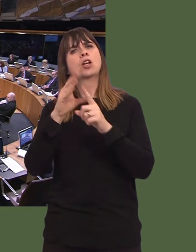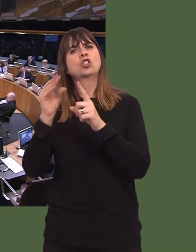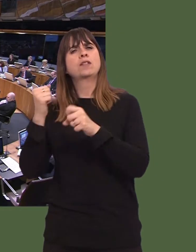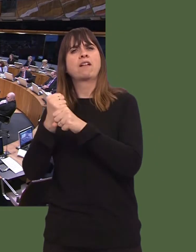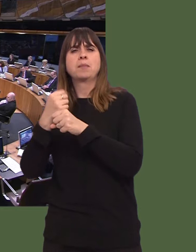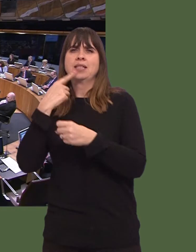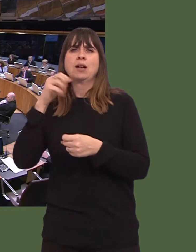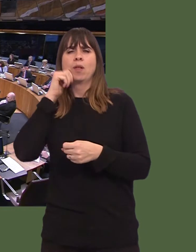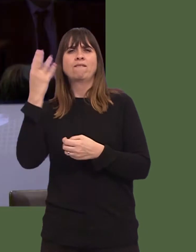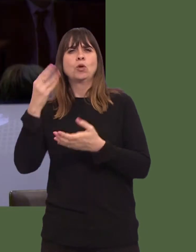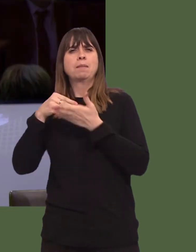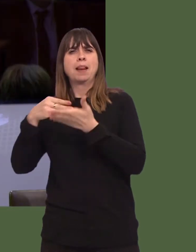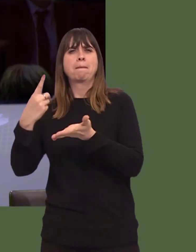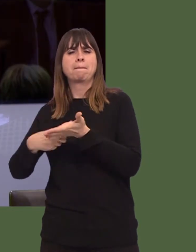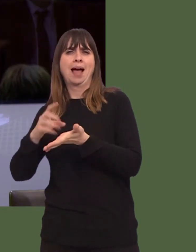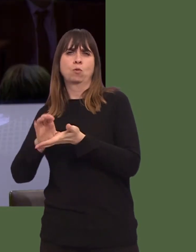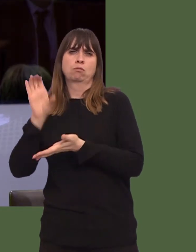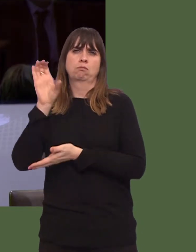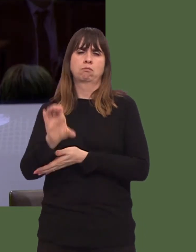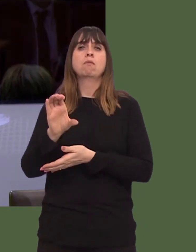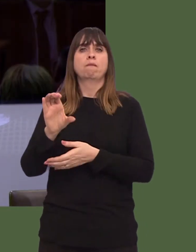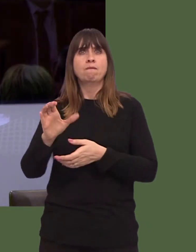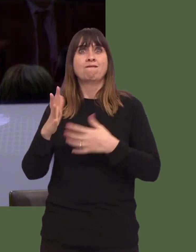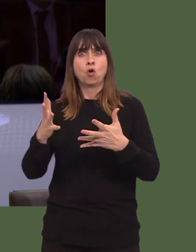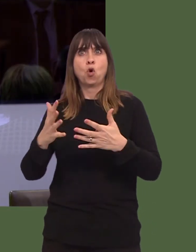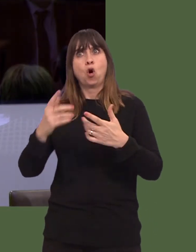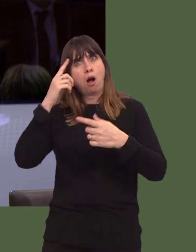programme to provide an innovative approach to tackling homelessness.